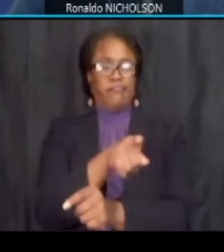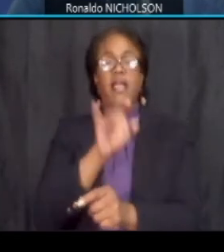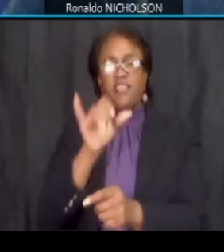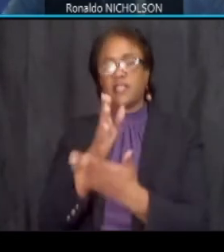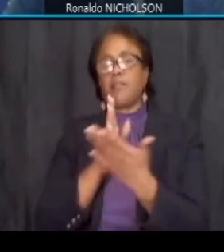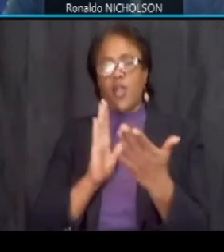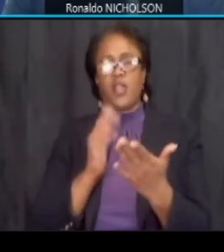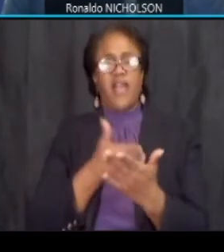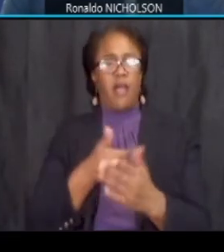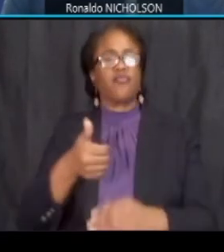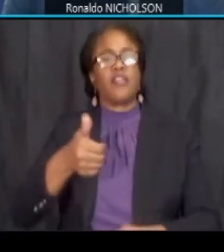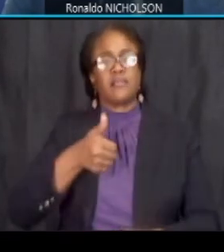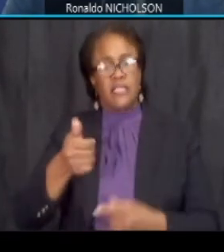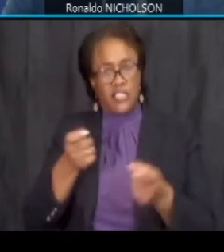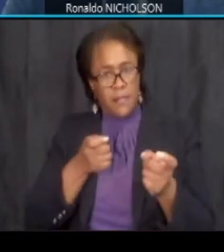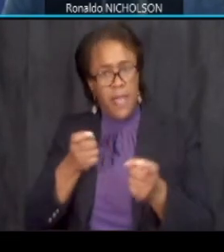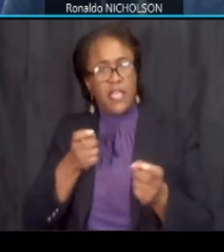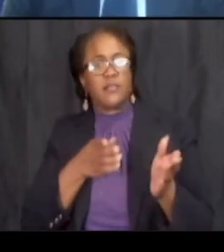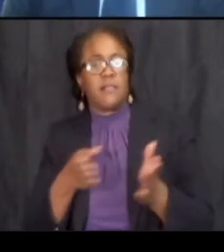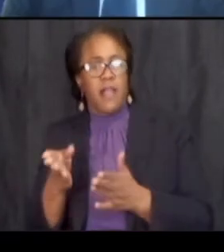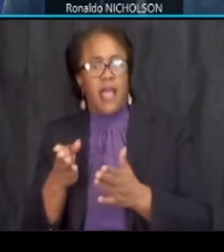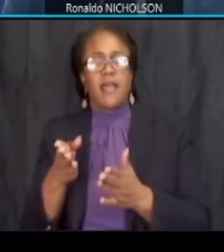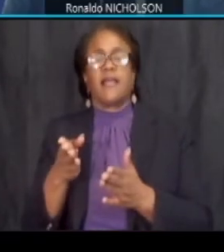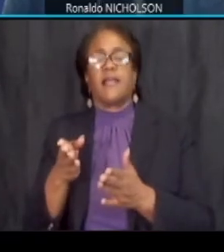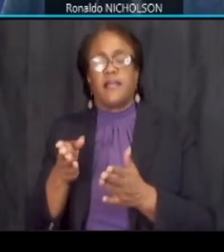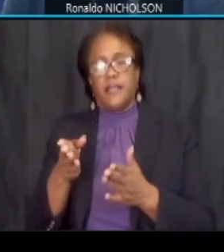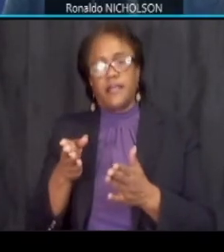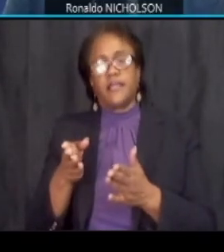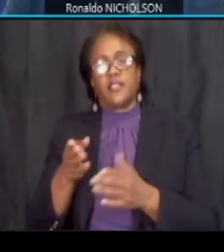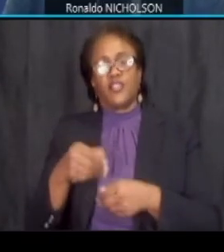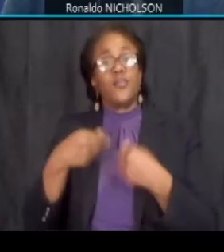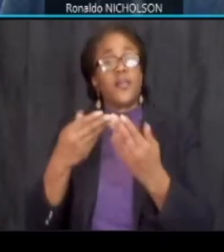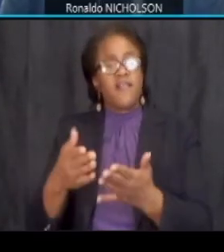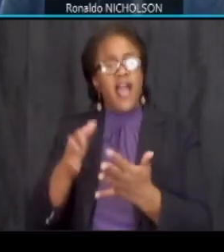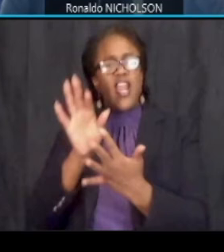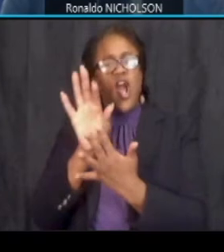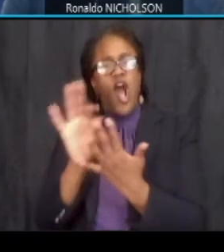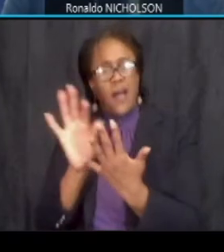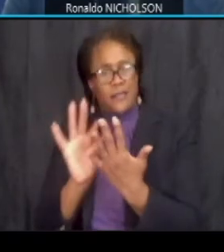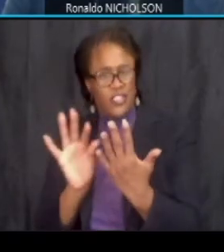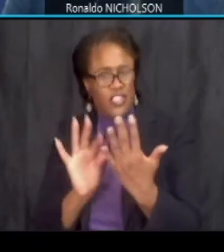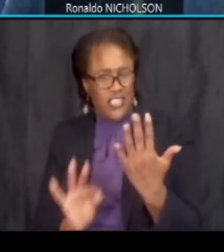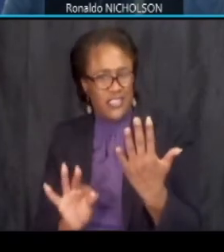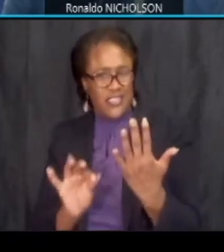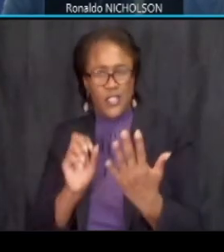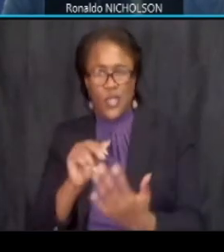transportation management plan to provide options to avoid some of the major